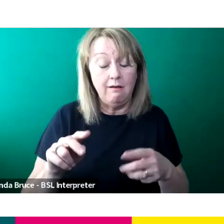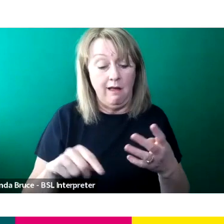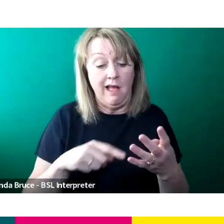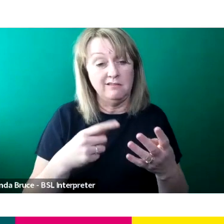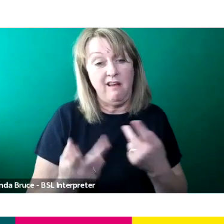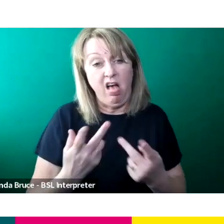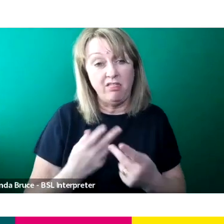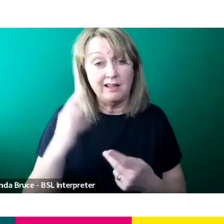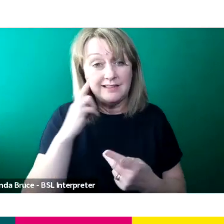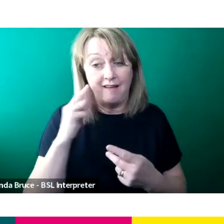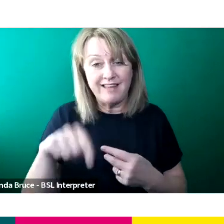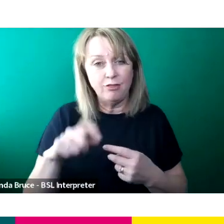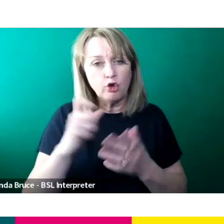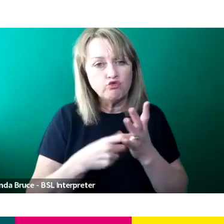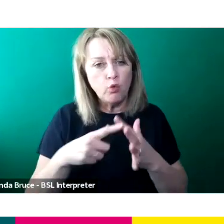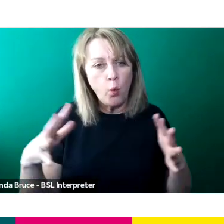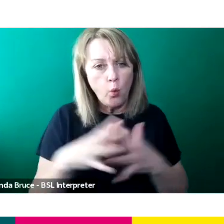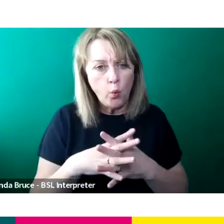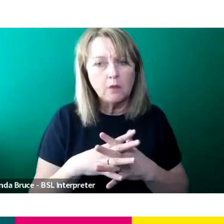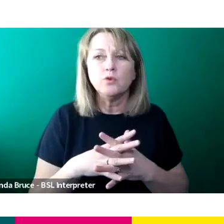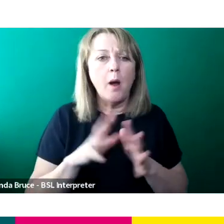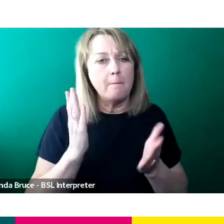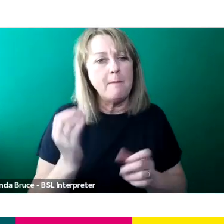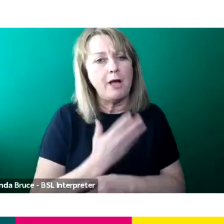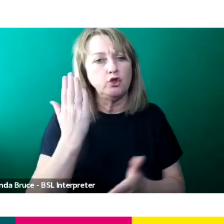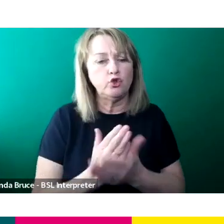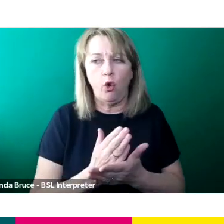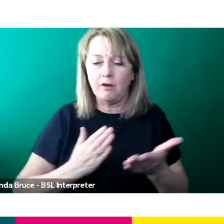of the crew to ensure that we were authentically embedding the storytelling.